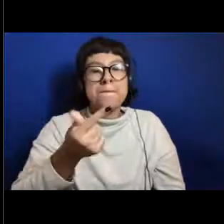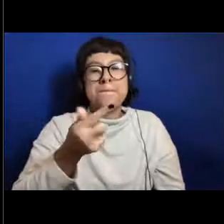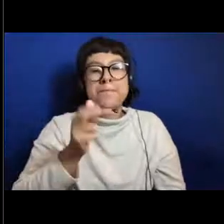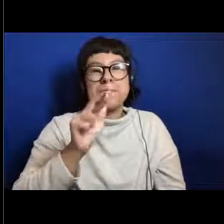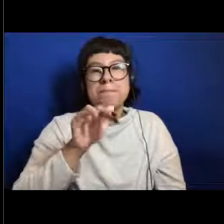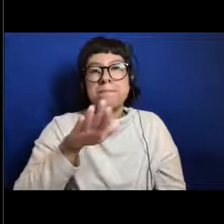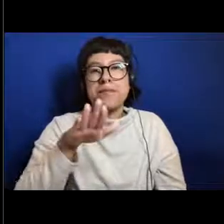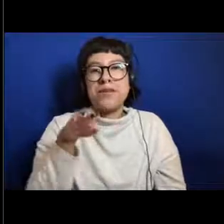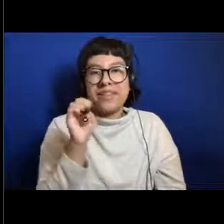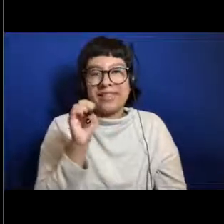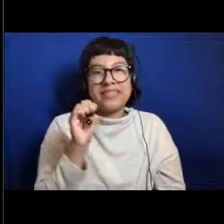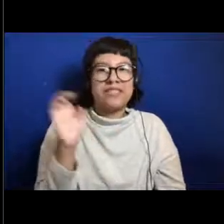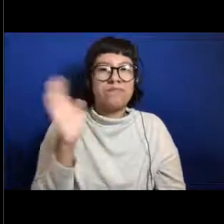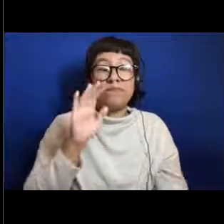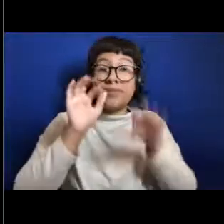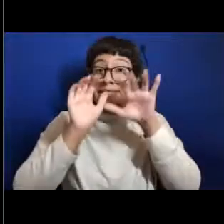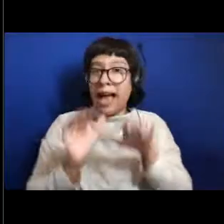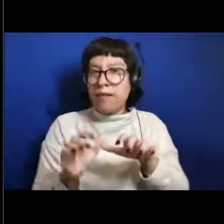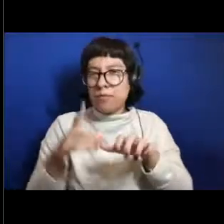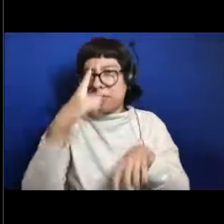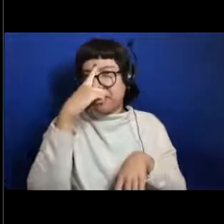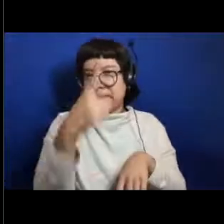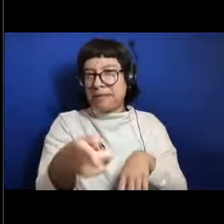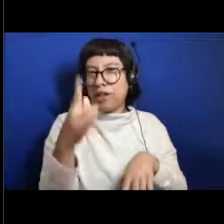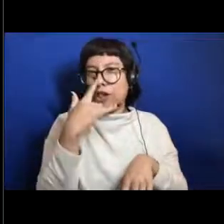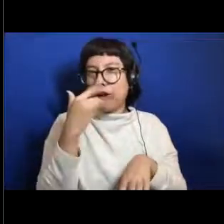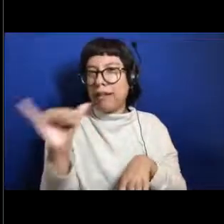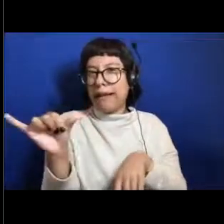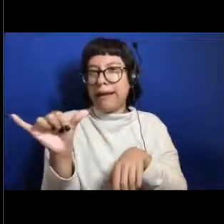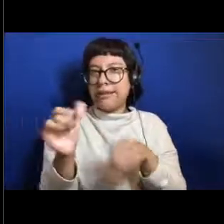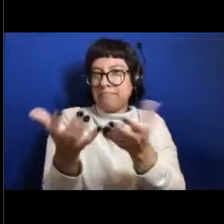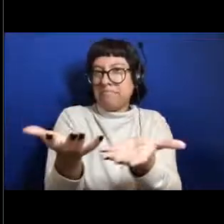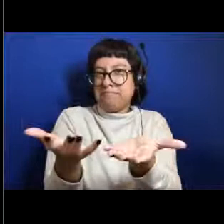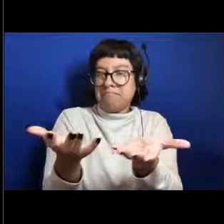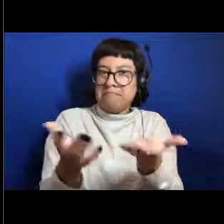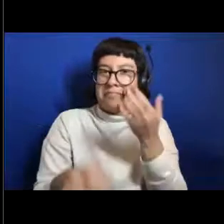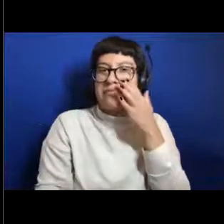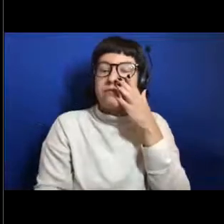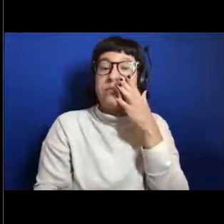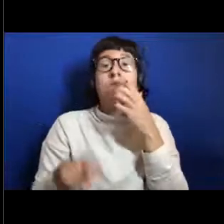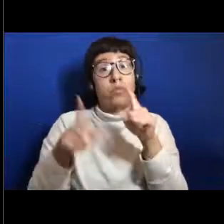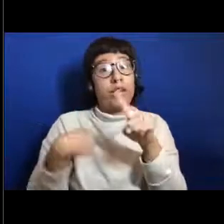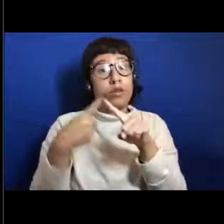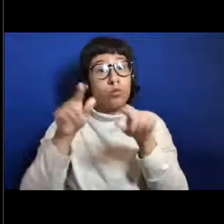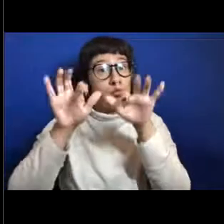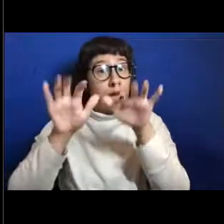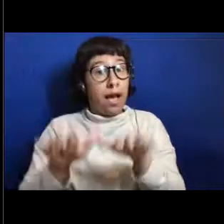So go ahead and write in, what do you think this animal reminds you of? And while you're writing that in, I have to tell you I've told Kasey,